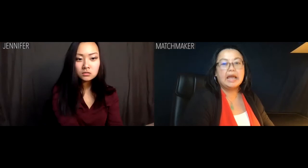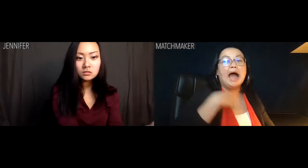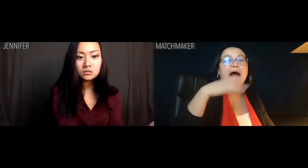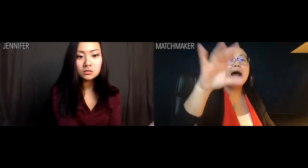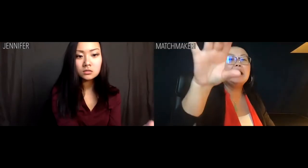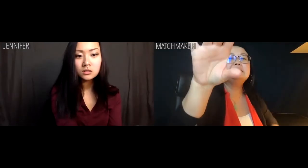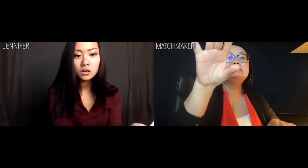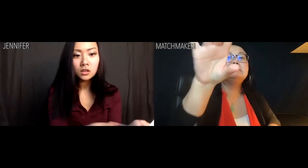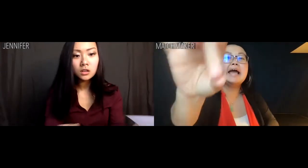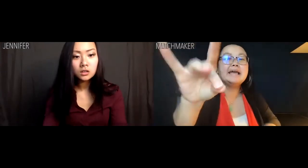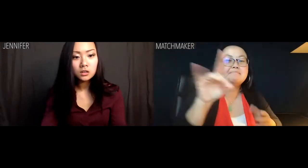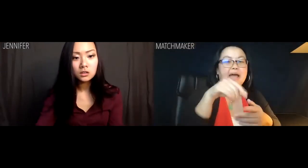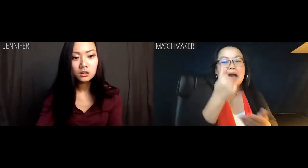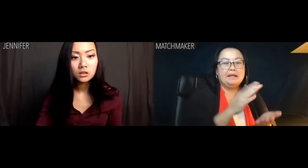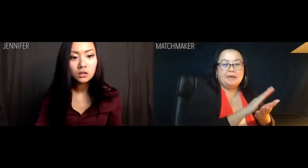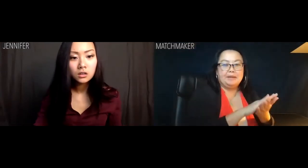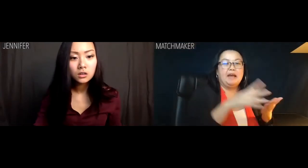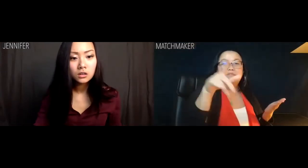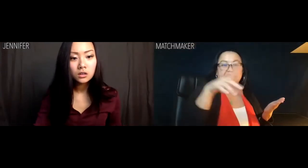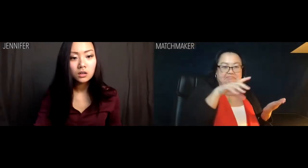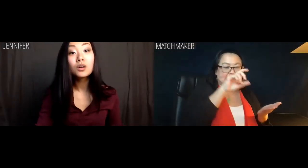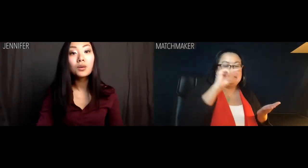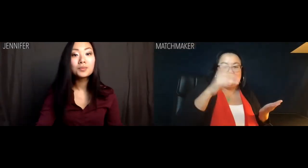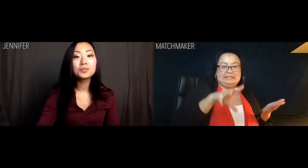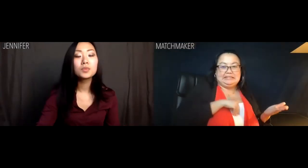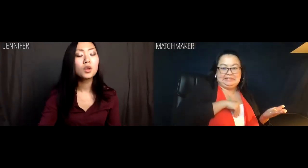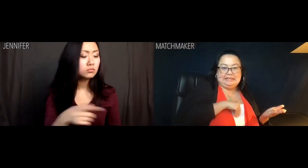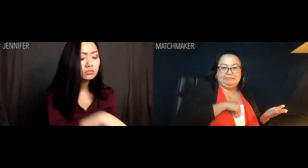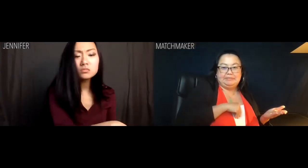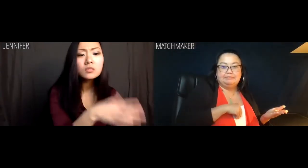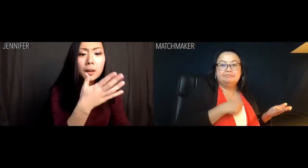Matchmaker: I'll take the tax returns. The rest you can keep.